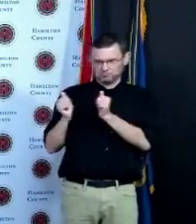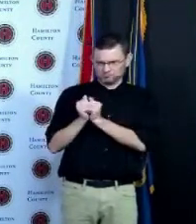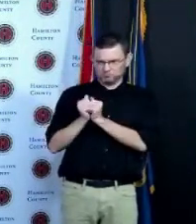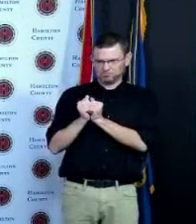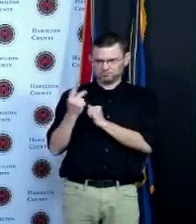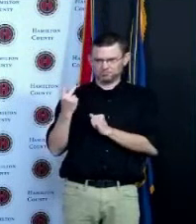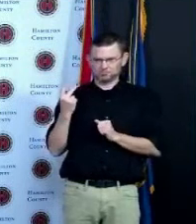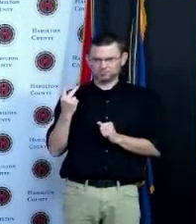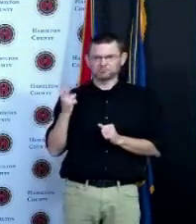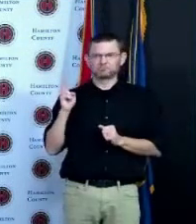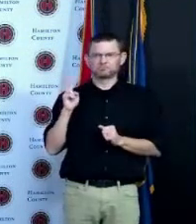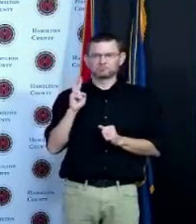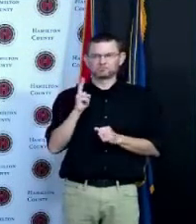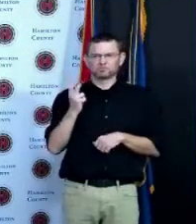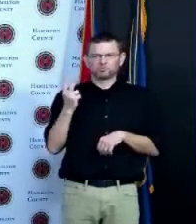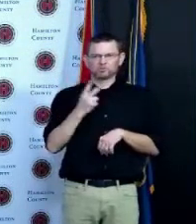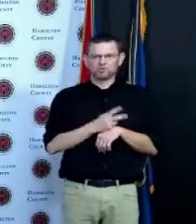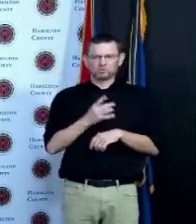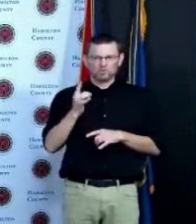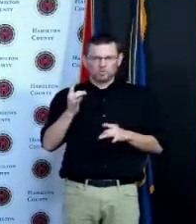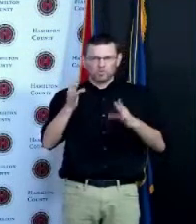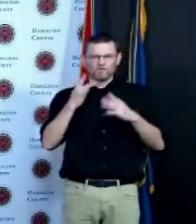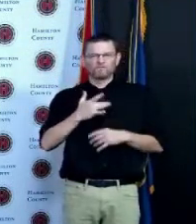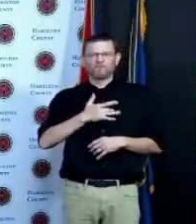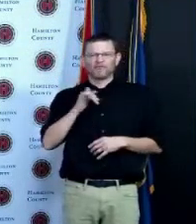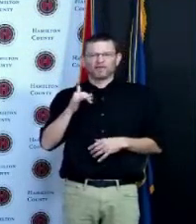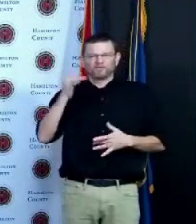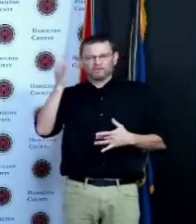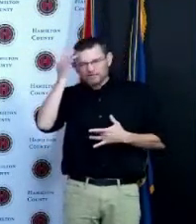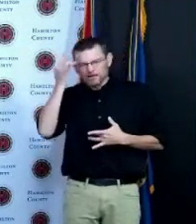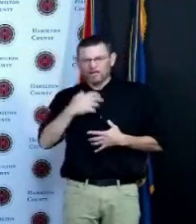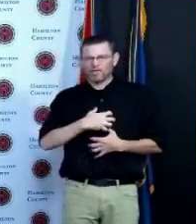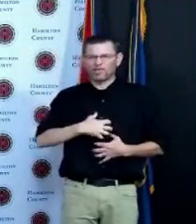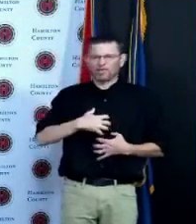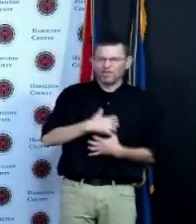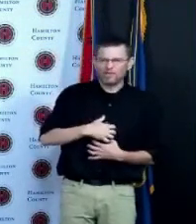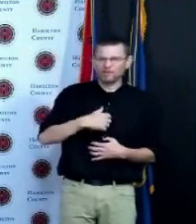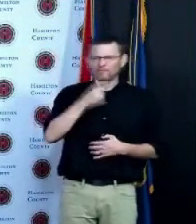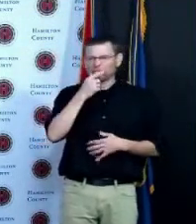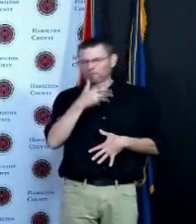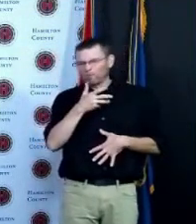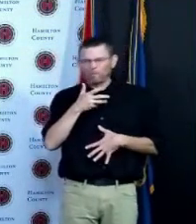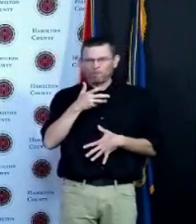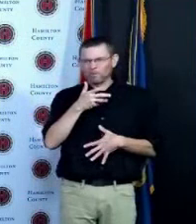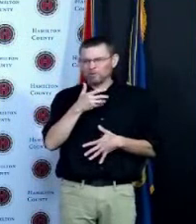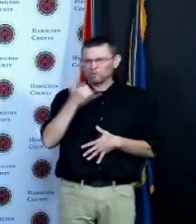a terrible flu-like symptom it got so bad on the second day I called Dr David Fisher of the Christ